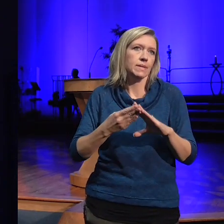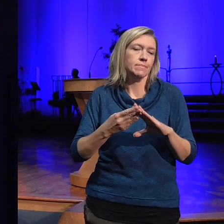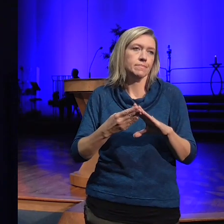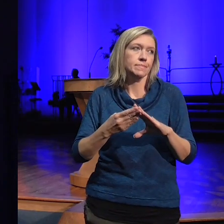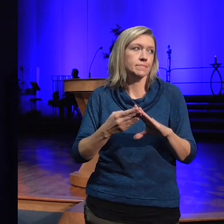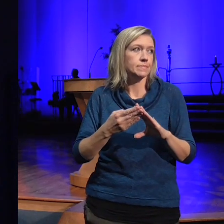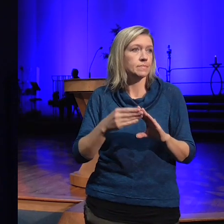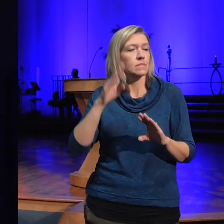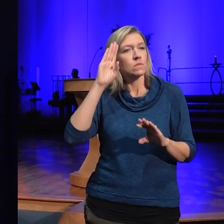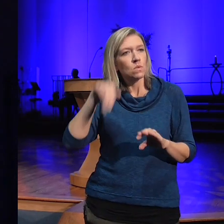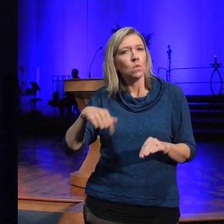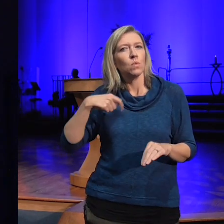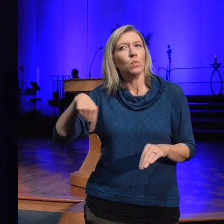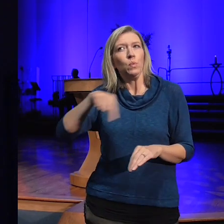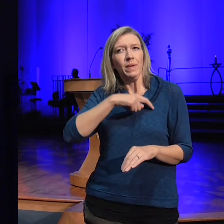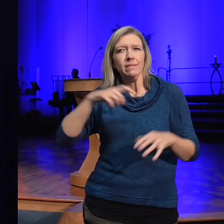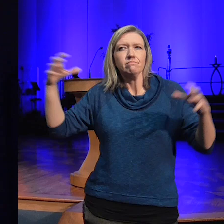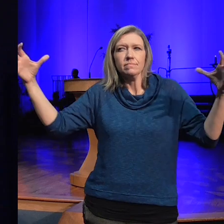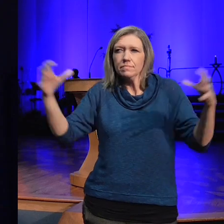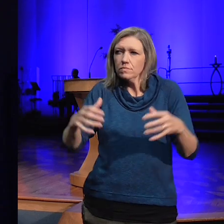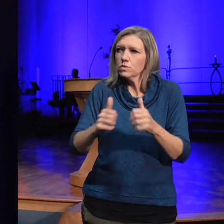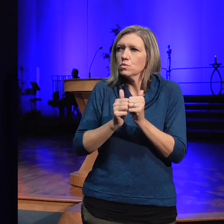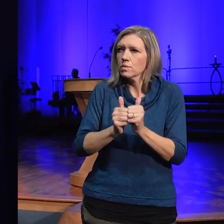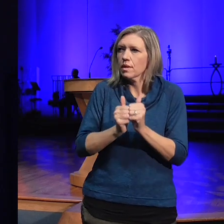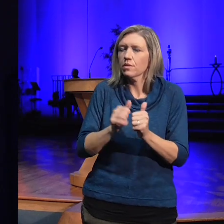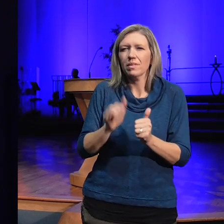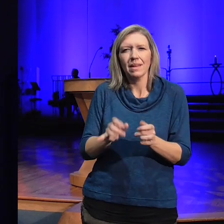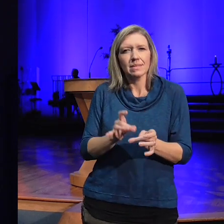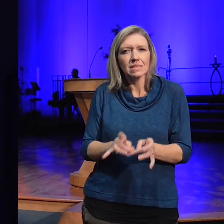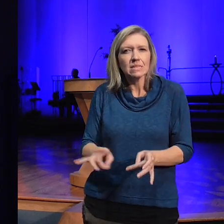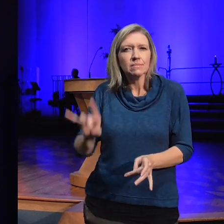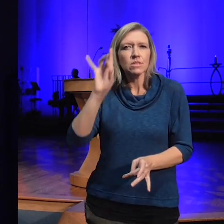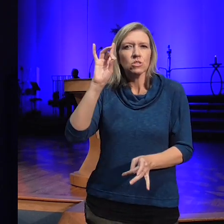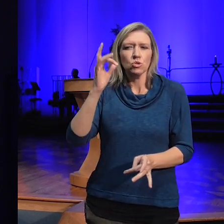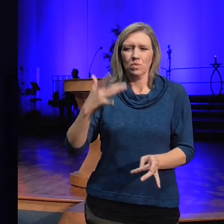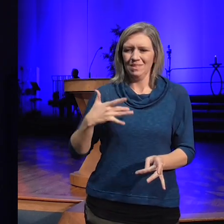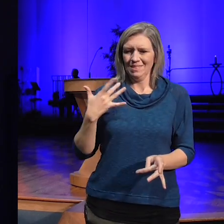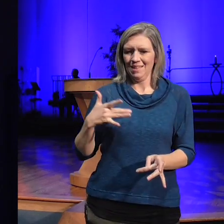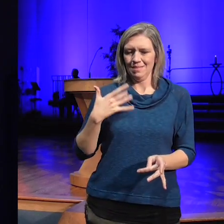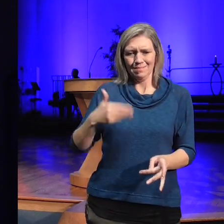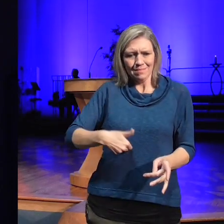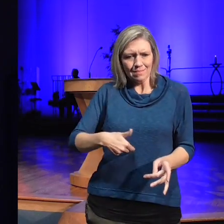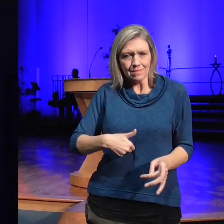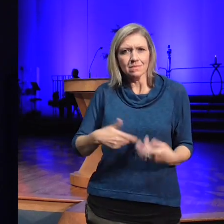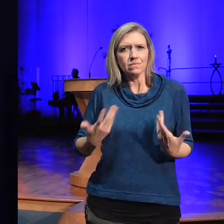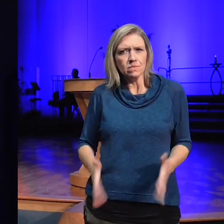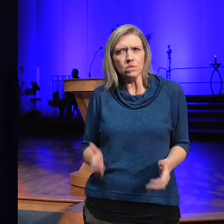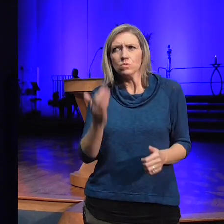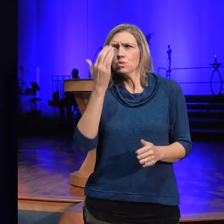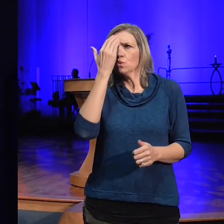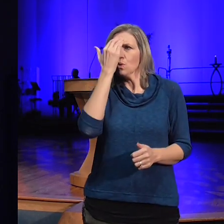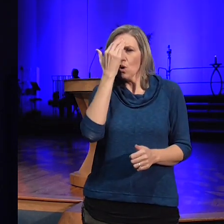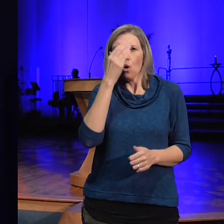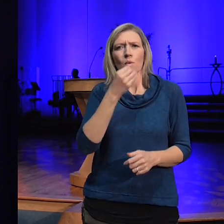that spiritual sense of knowing and practicing peace and Good Will and compassion and kindness